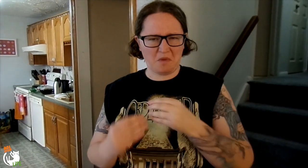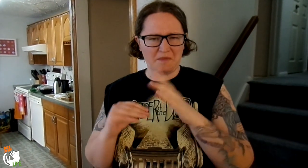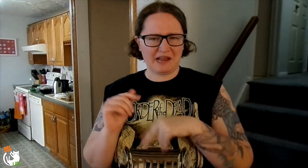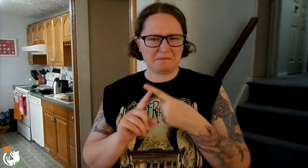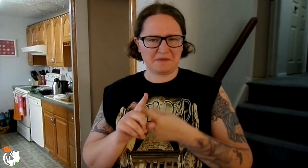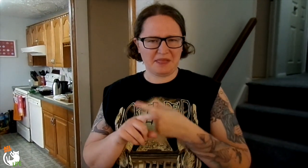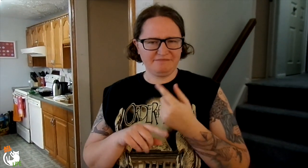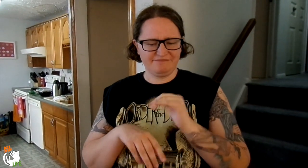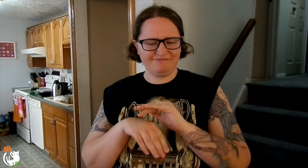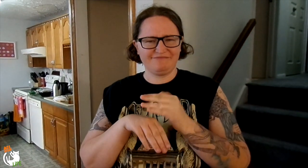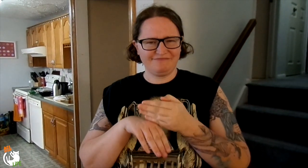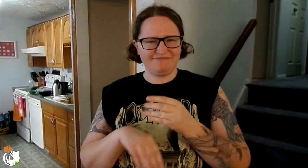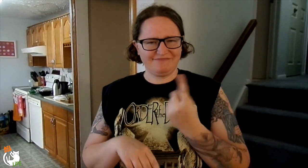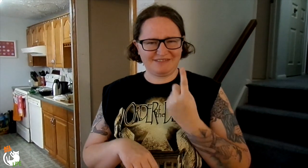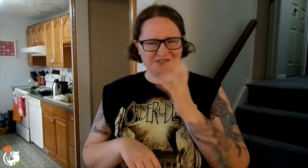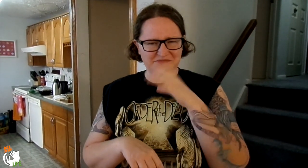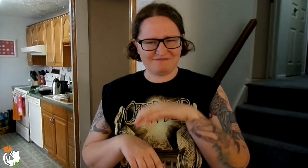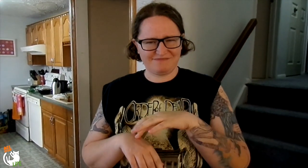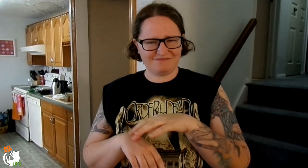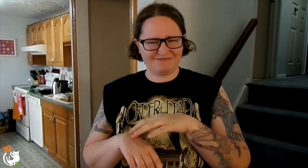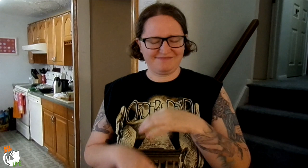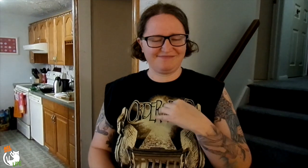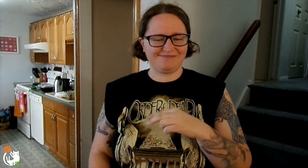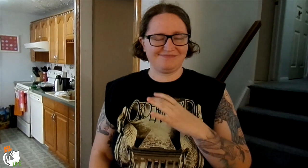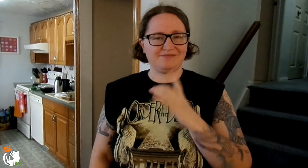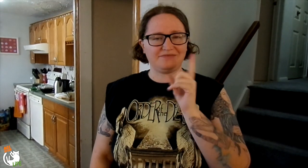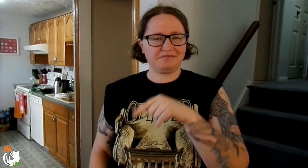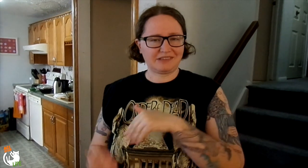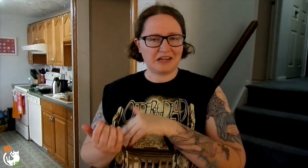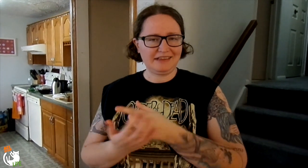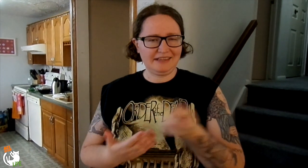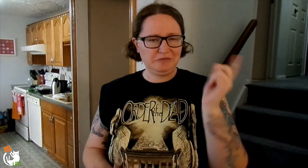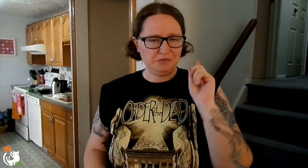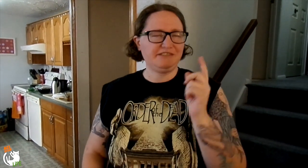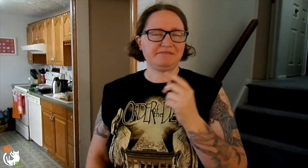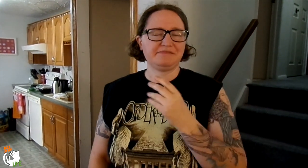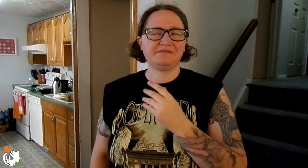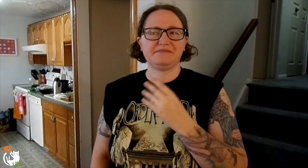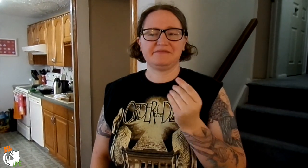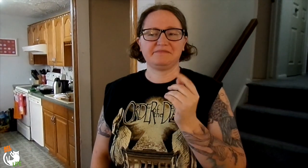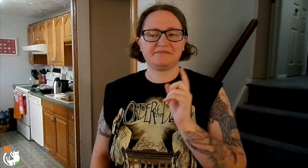and I've had it for almost the whole month. This bump, really strange. I went to the doctor last week,